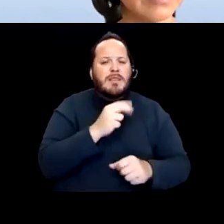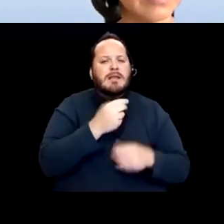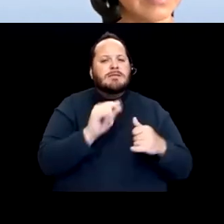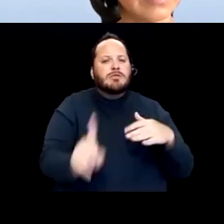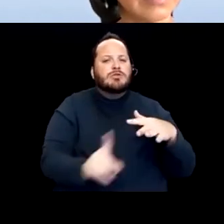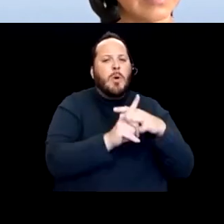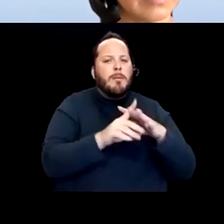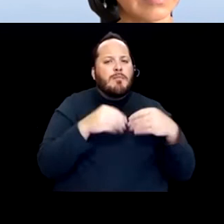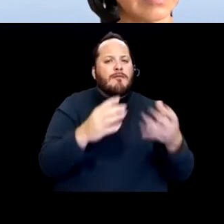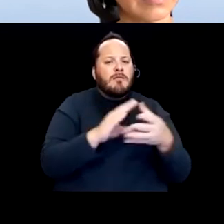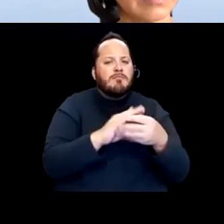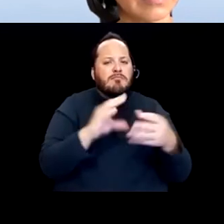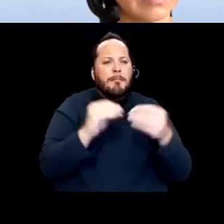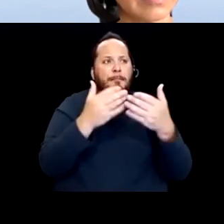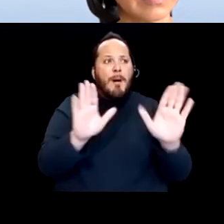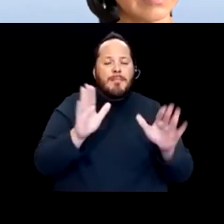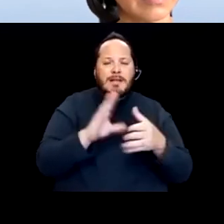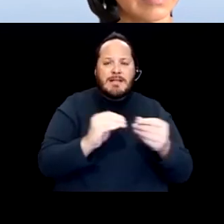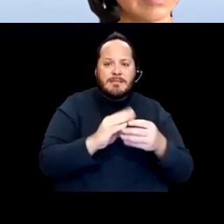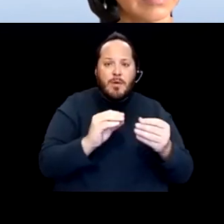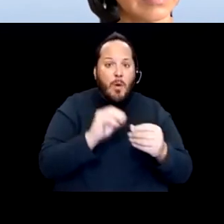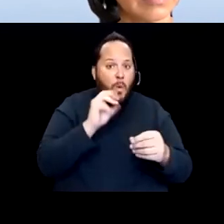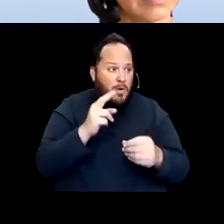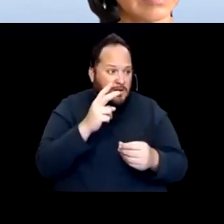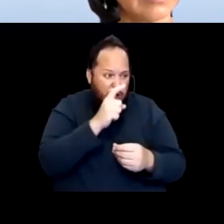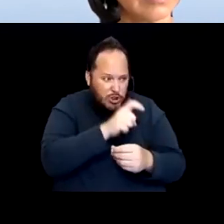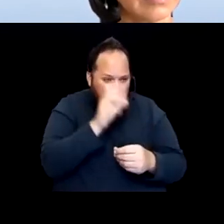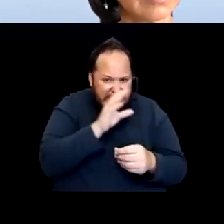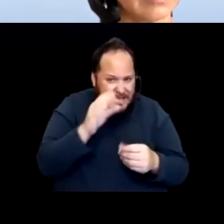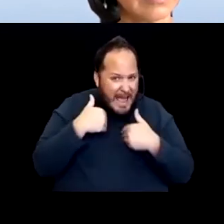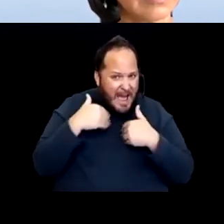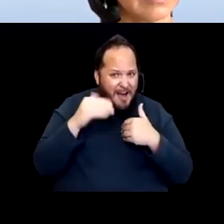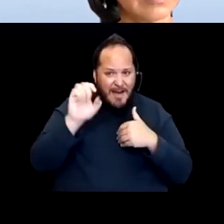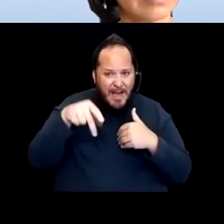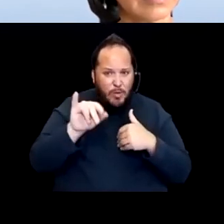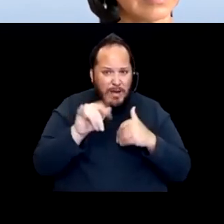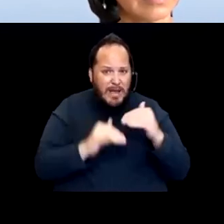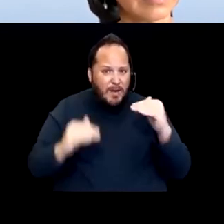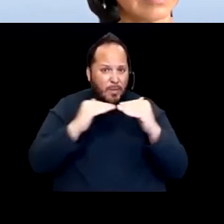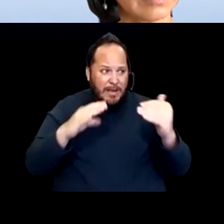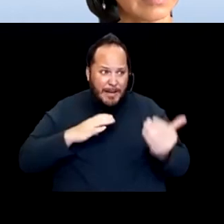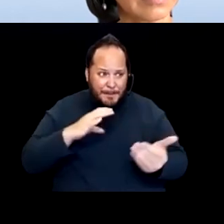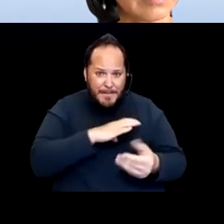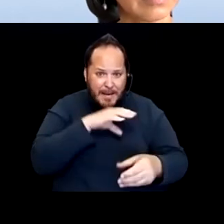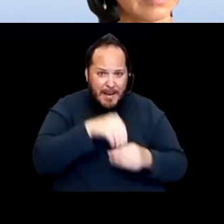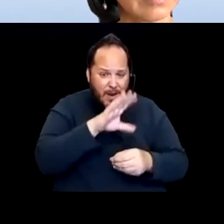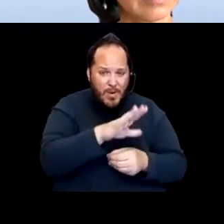or seeing if there was an equity committee. And so we were very fortunate t be ahead of the game.